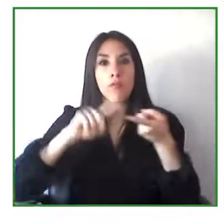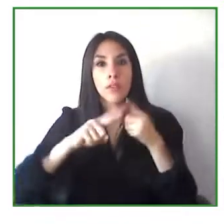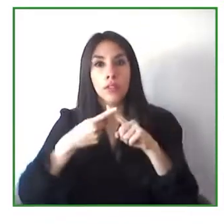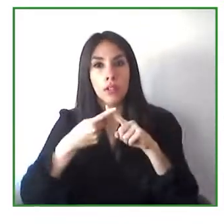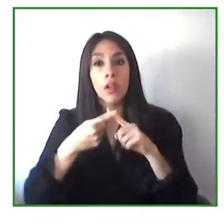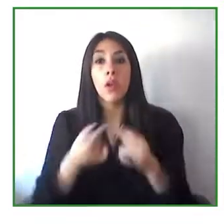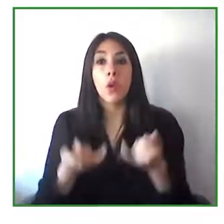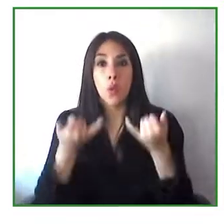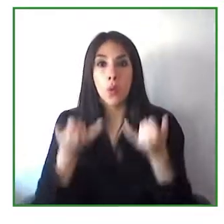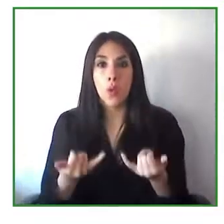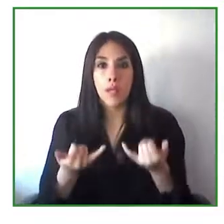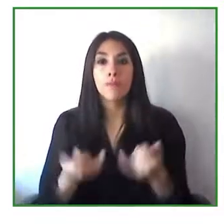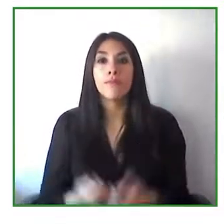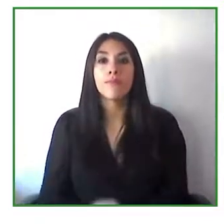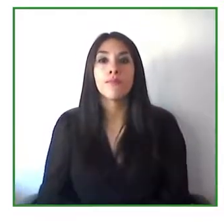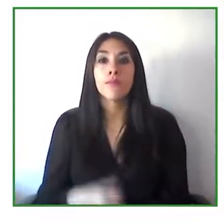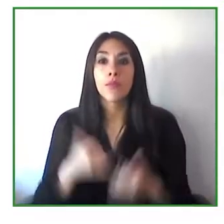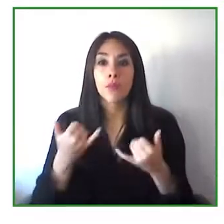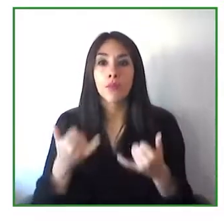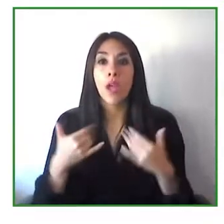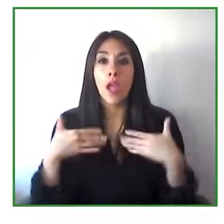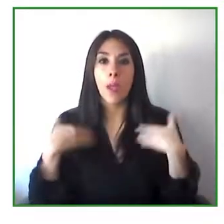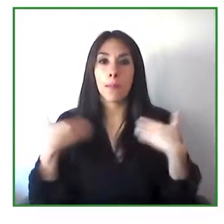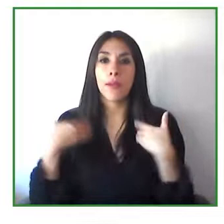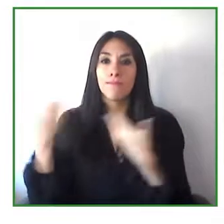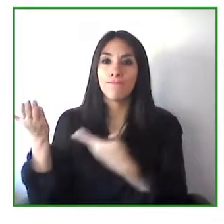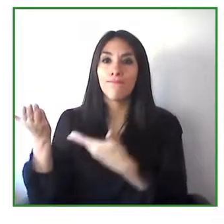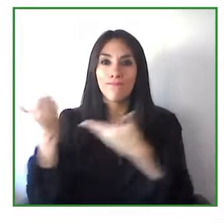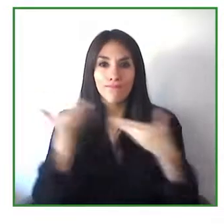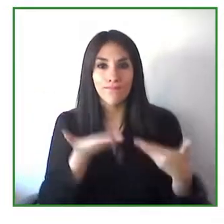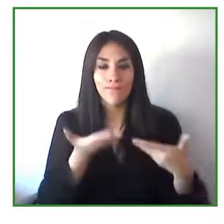that is joining us today and we are very happy to have her here.